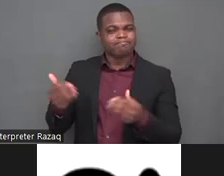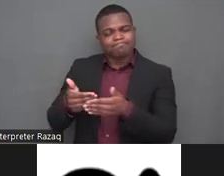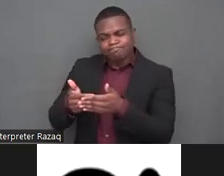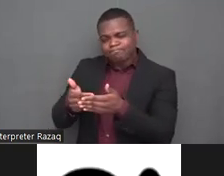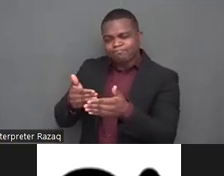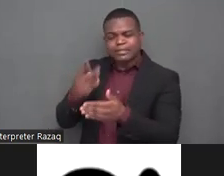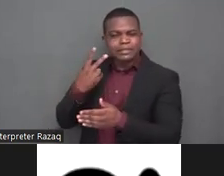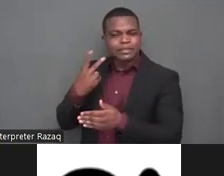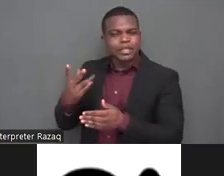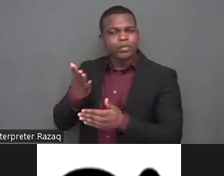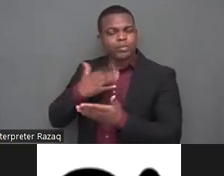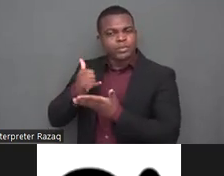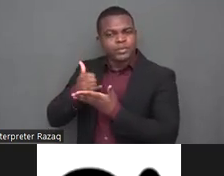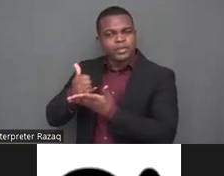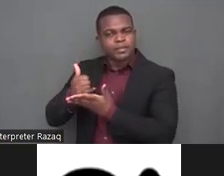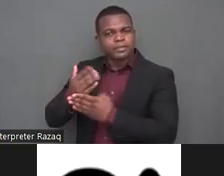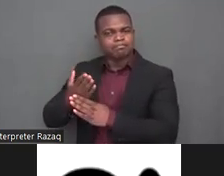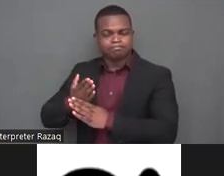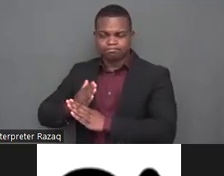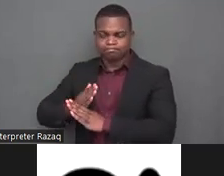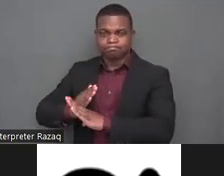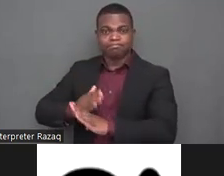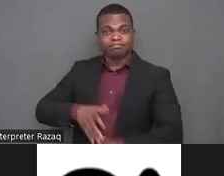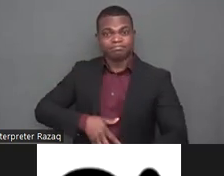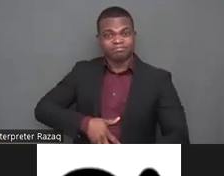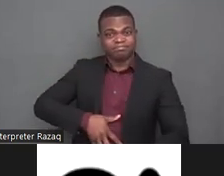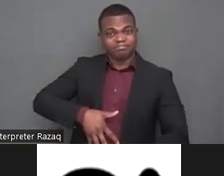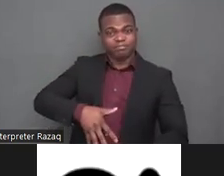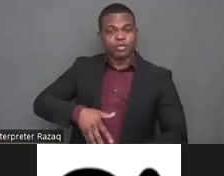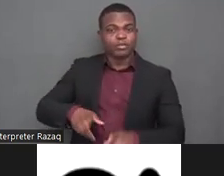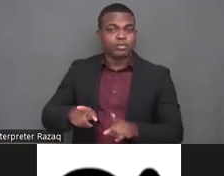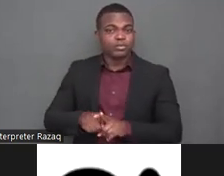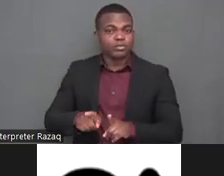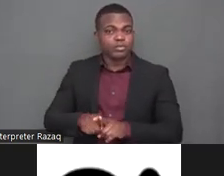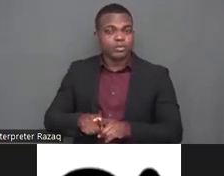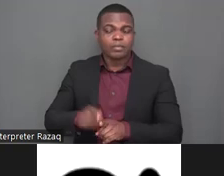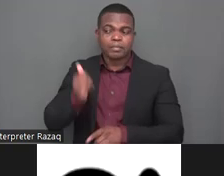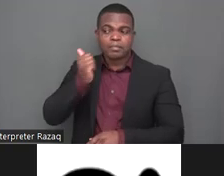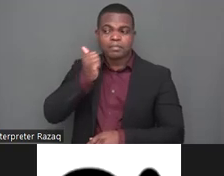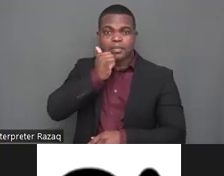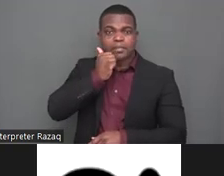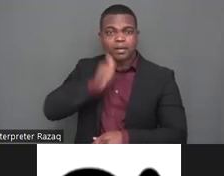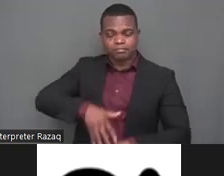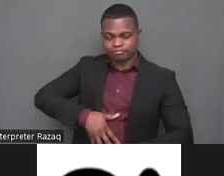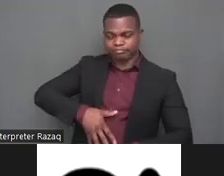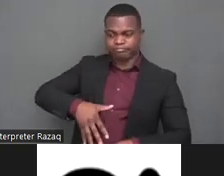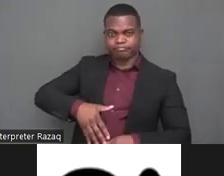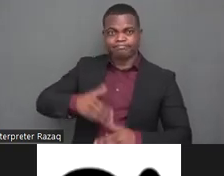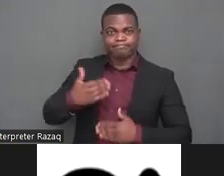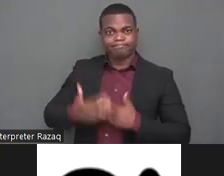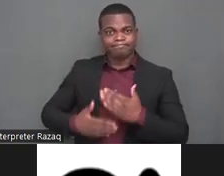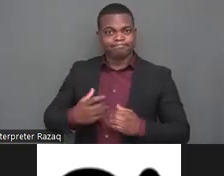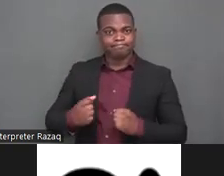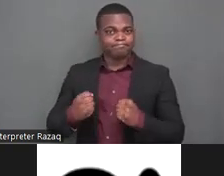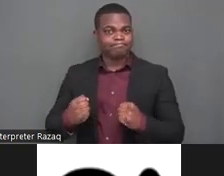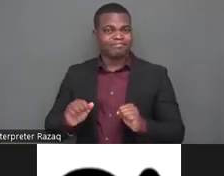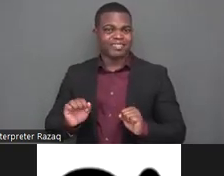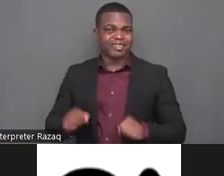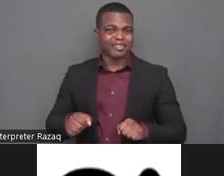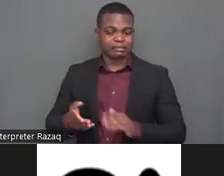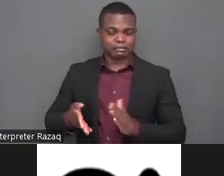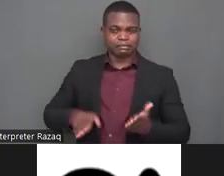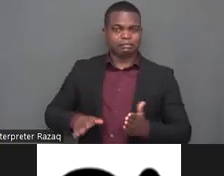our findings when we do assessment in 2020 20 and then this this is due to the fact that uh